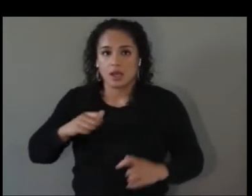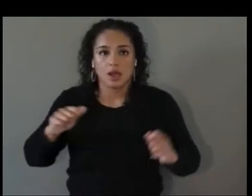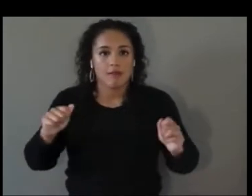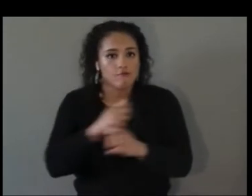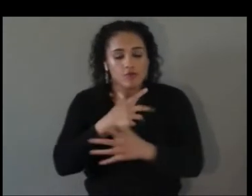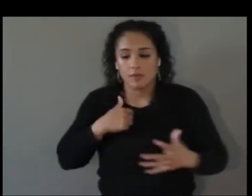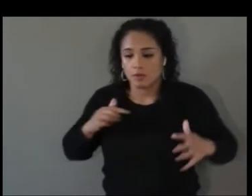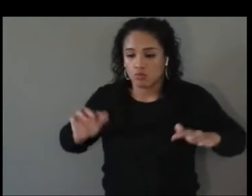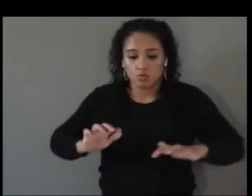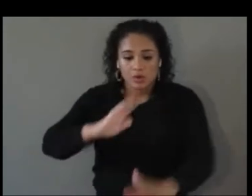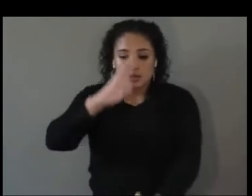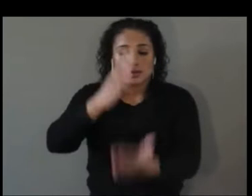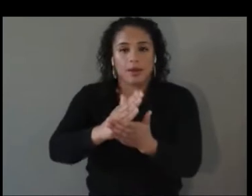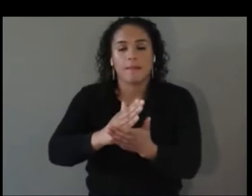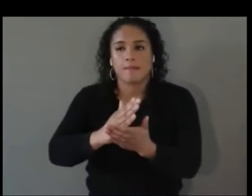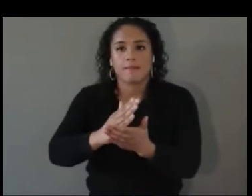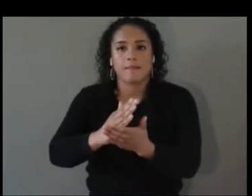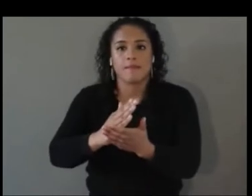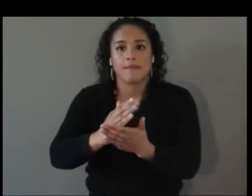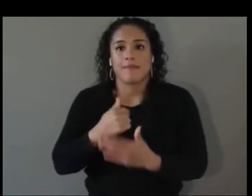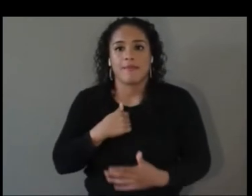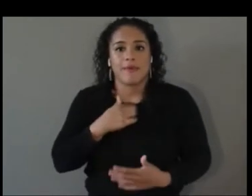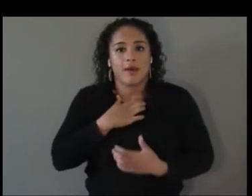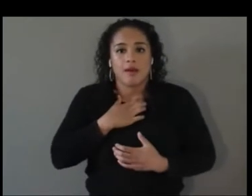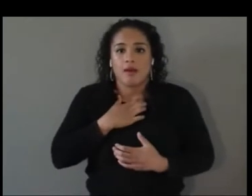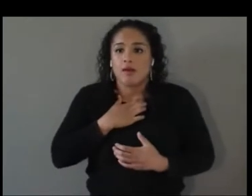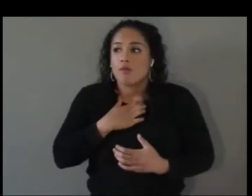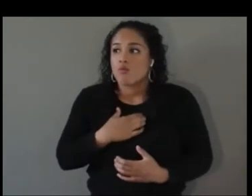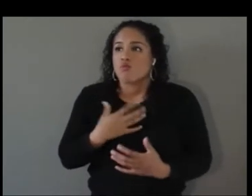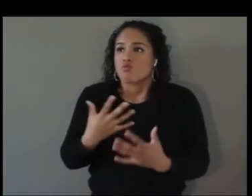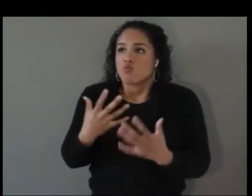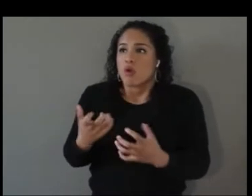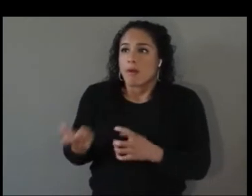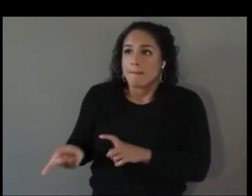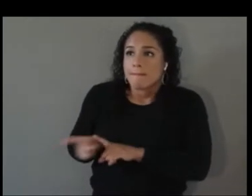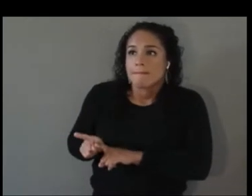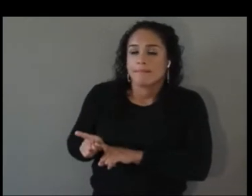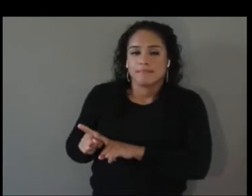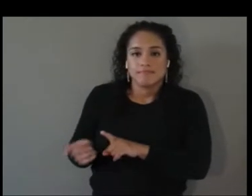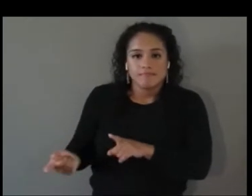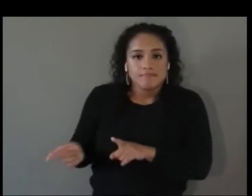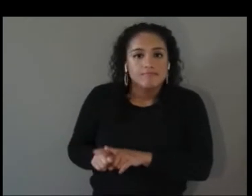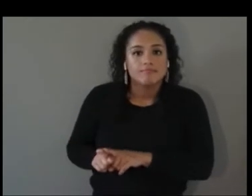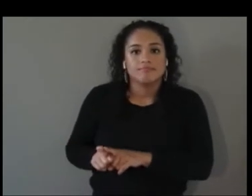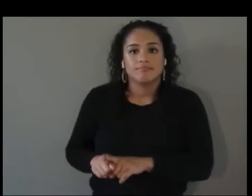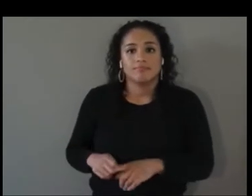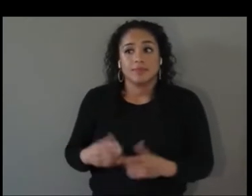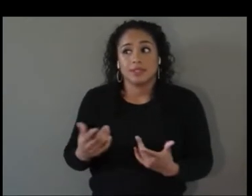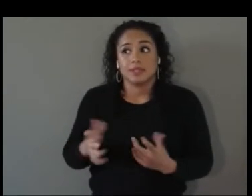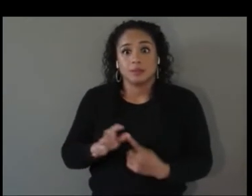desire to be able to mentor people as I have been doing for years now, especially in the XR space,